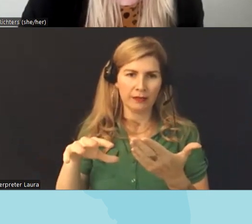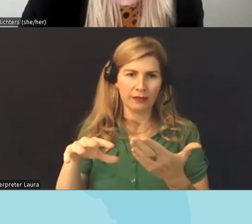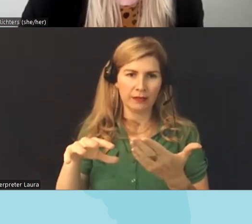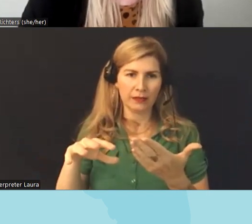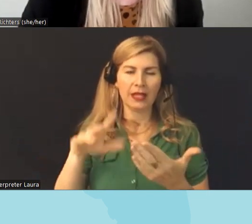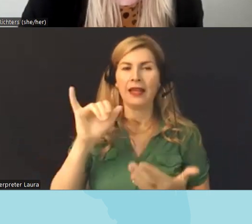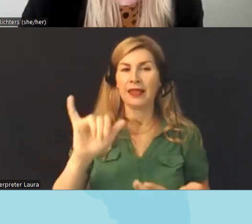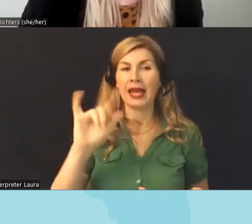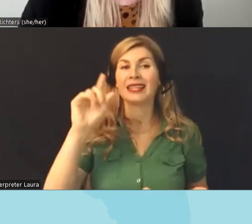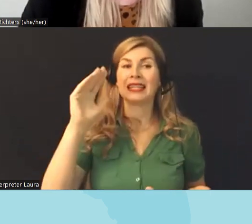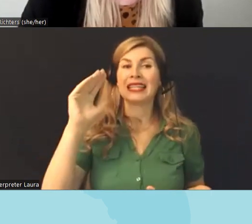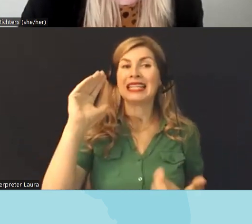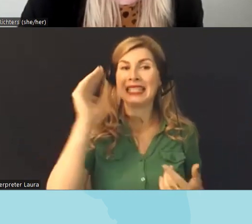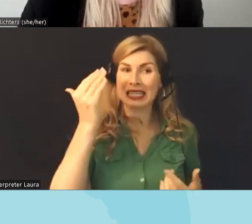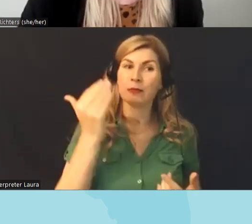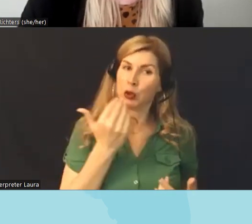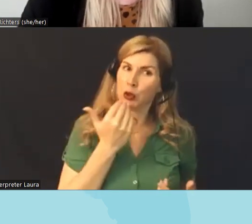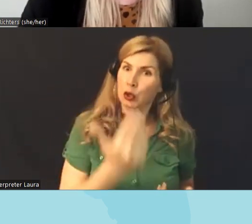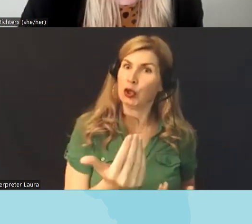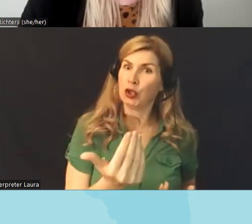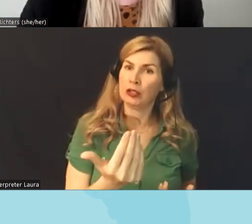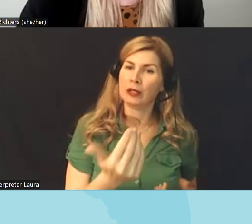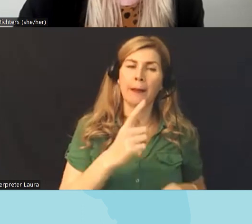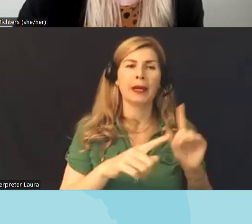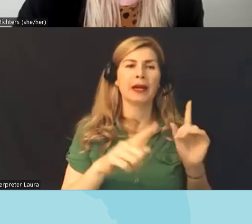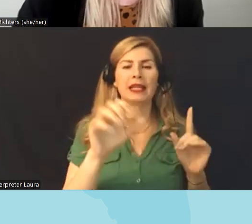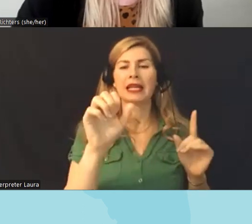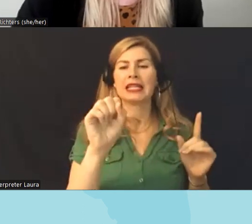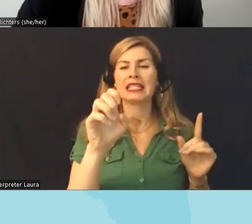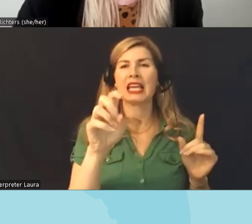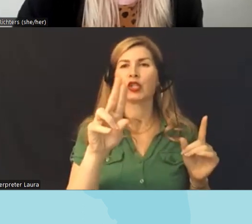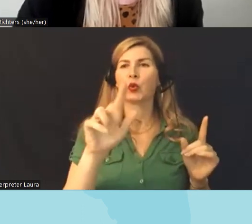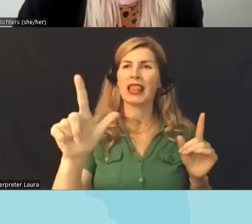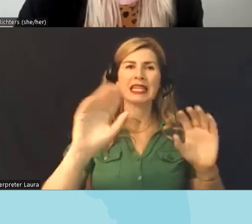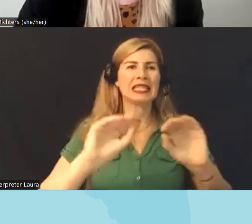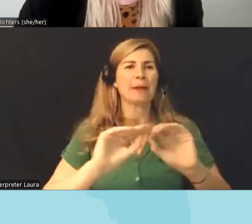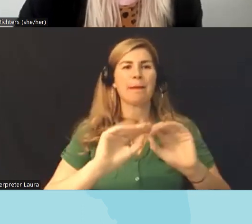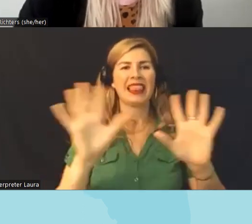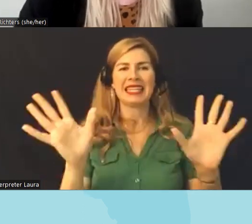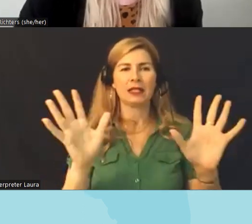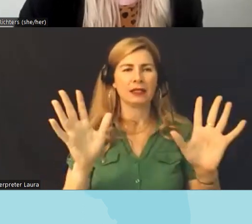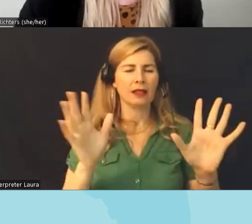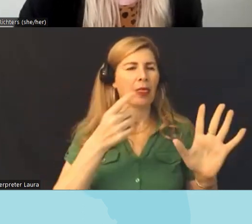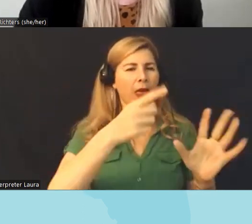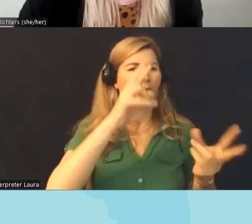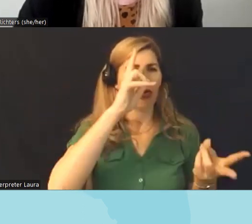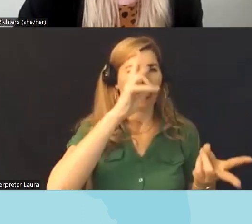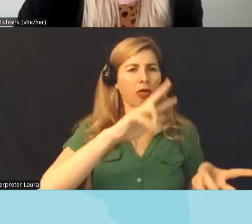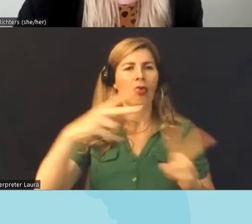really good except that uh sexually explicit has been defined in a way that instead of being the